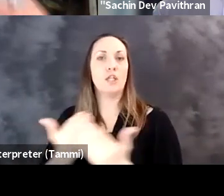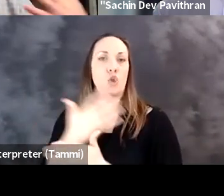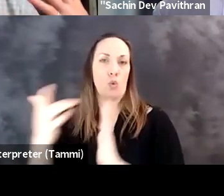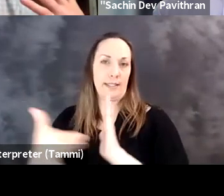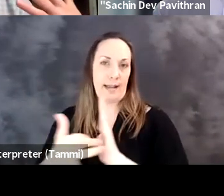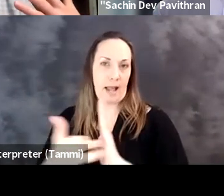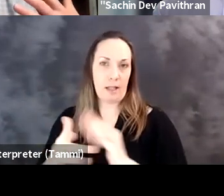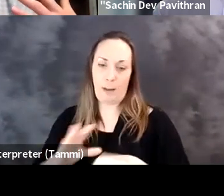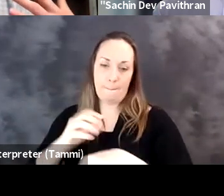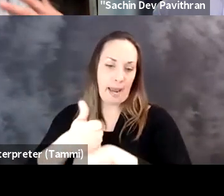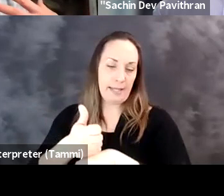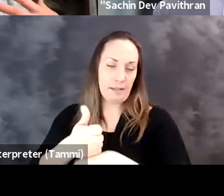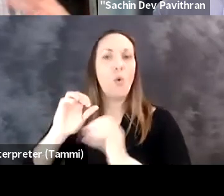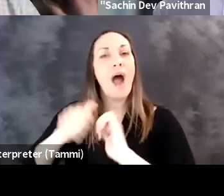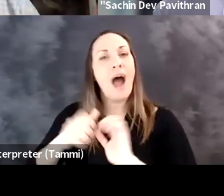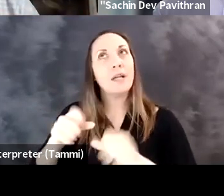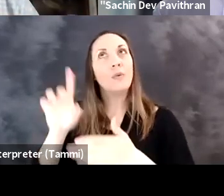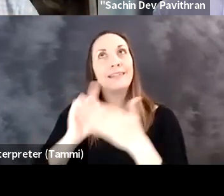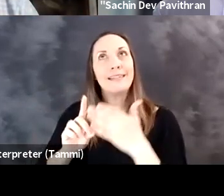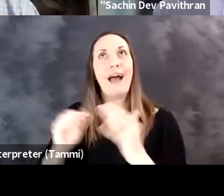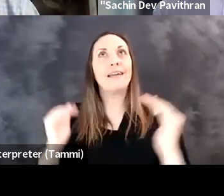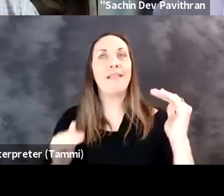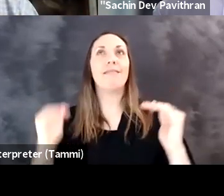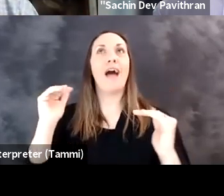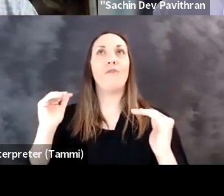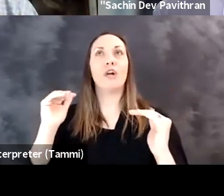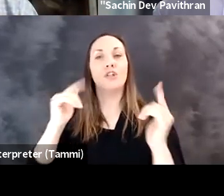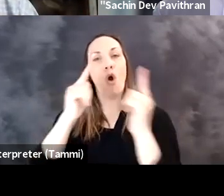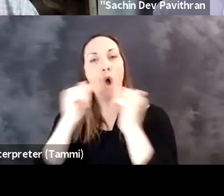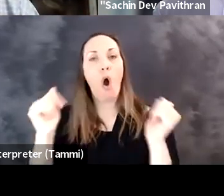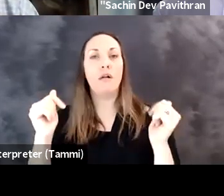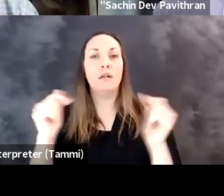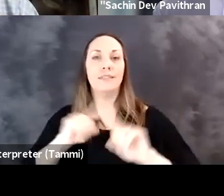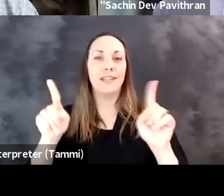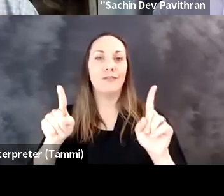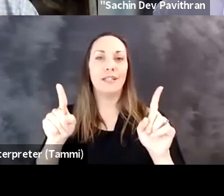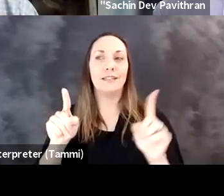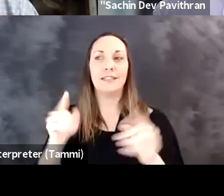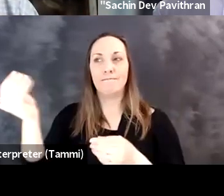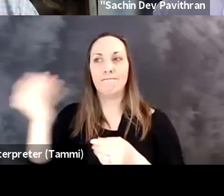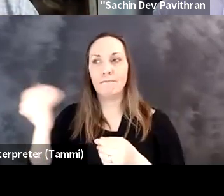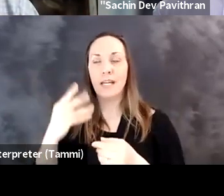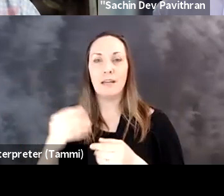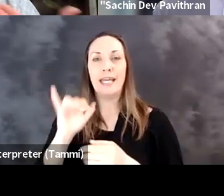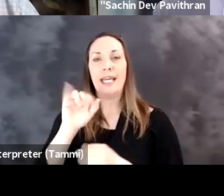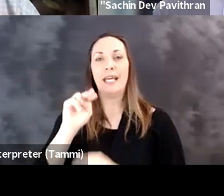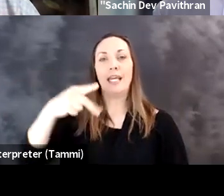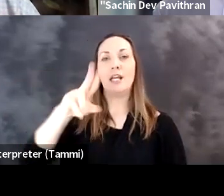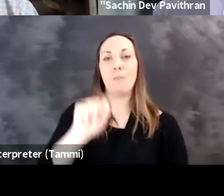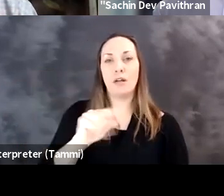understanding of novel ways to approach this new technology space. How can we design it and leverage all of